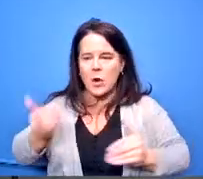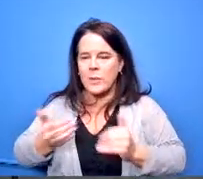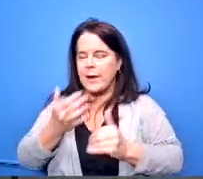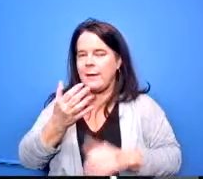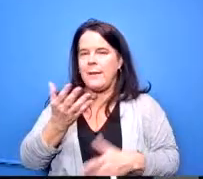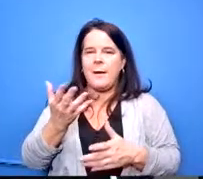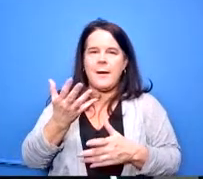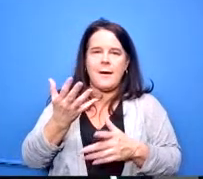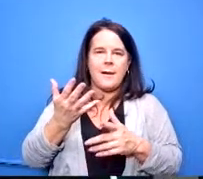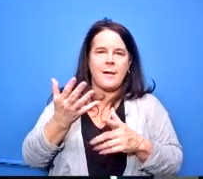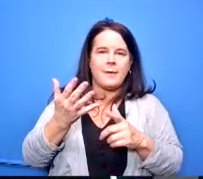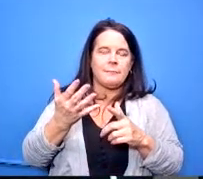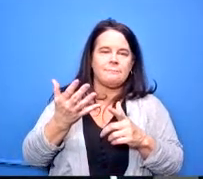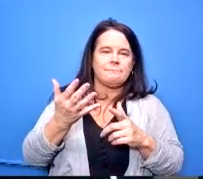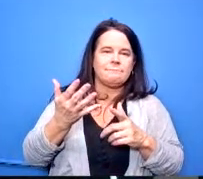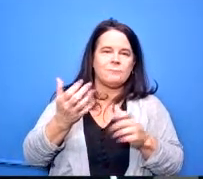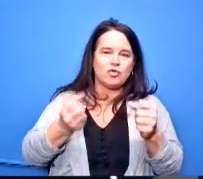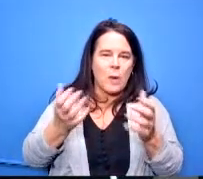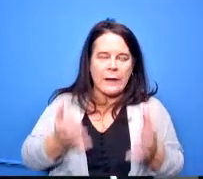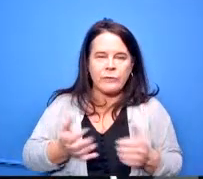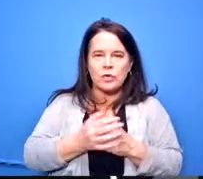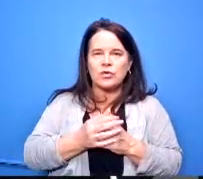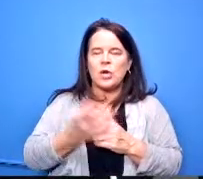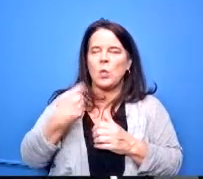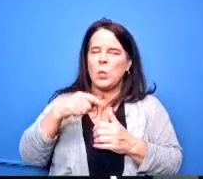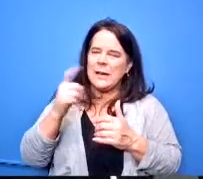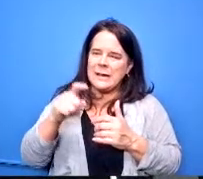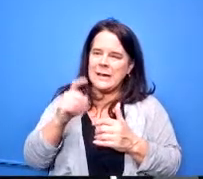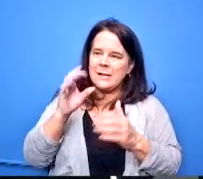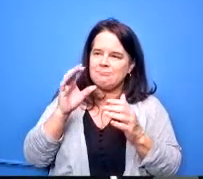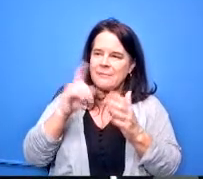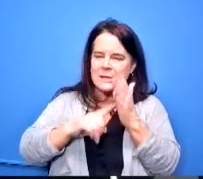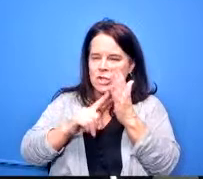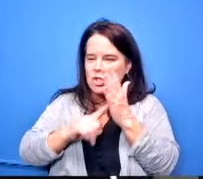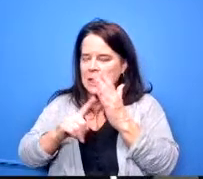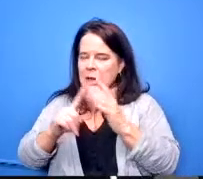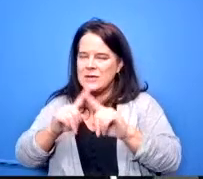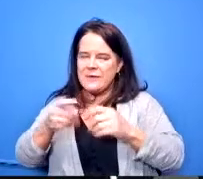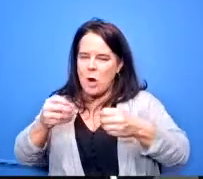additional opportunity to transport our students to understand what the average cost